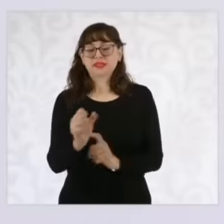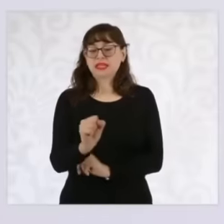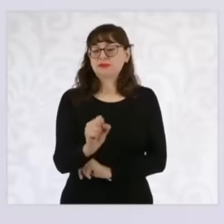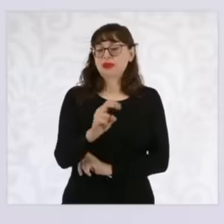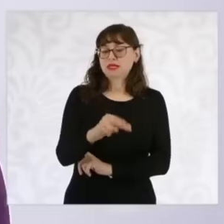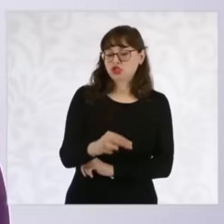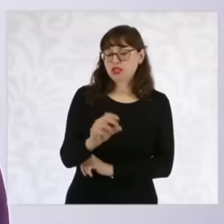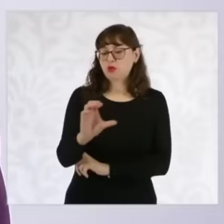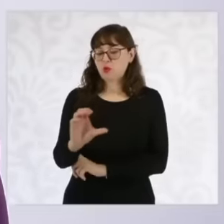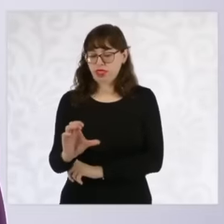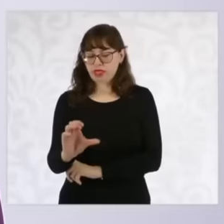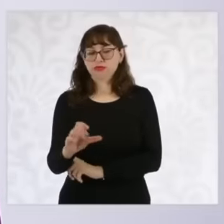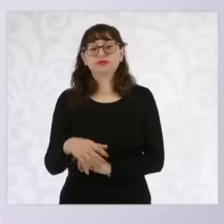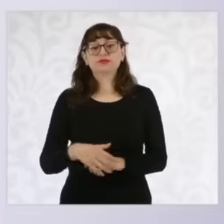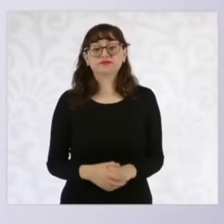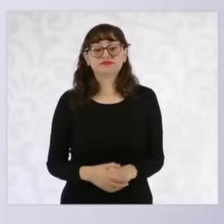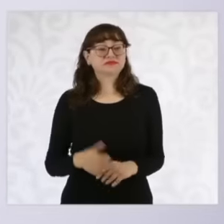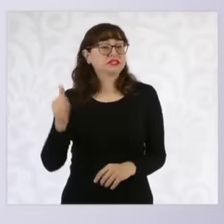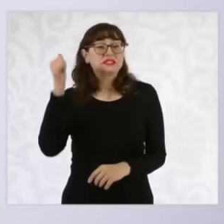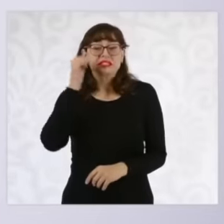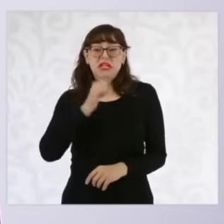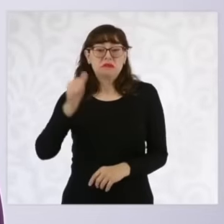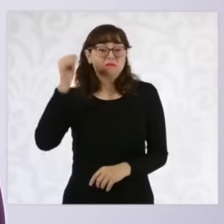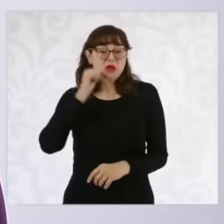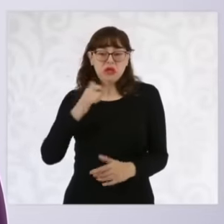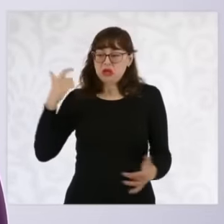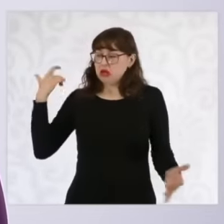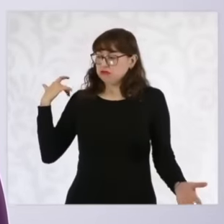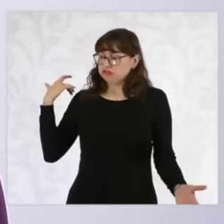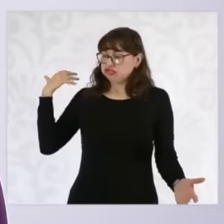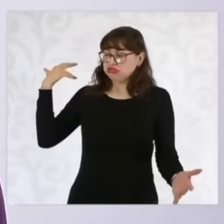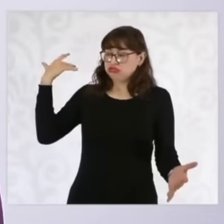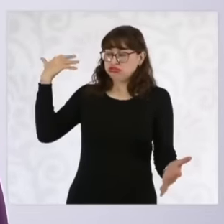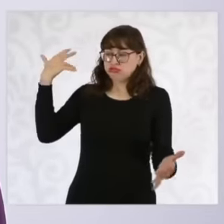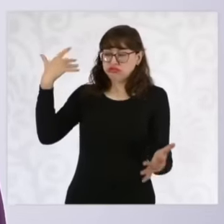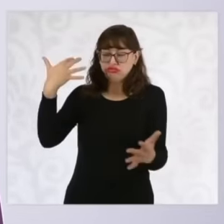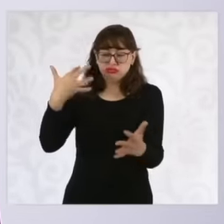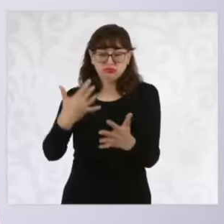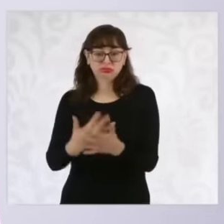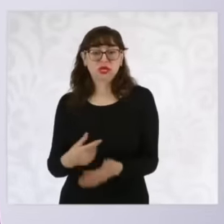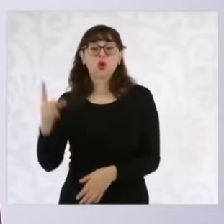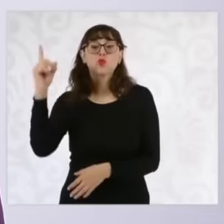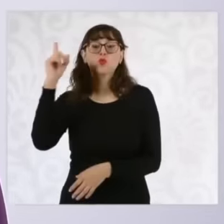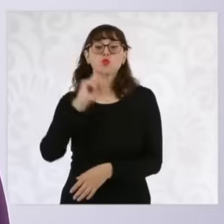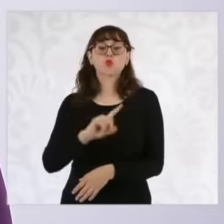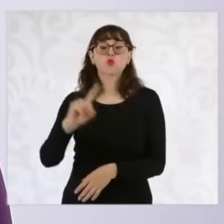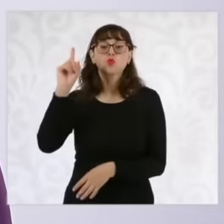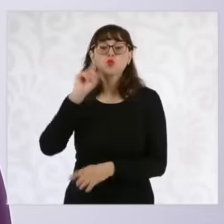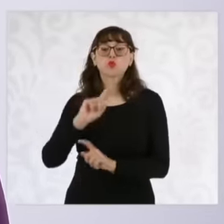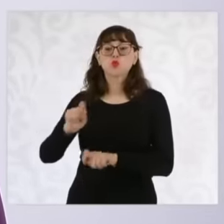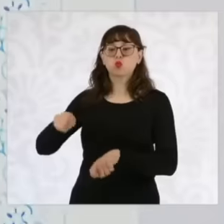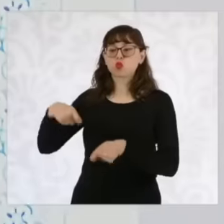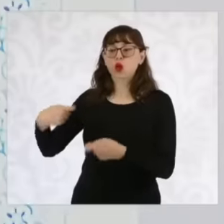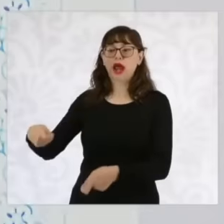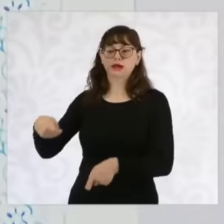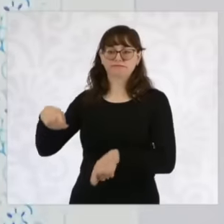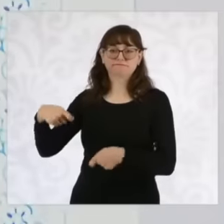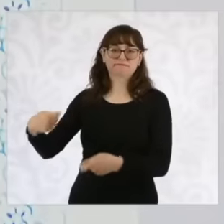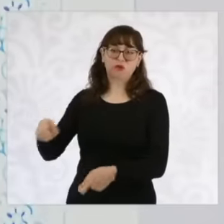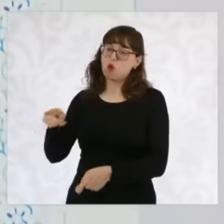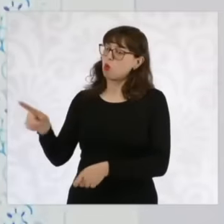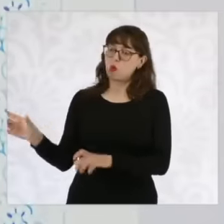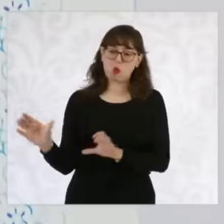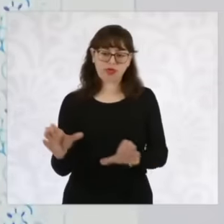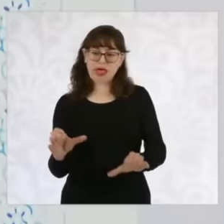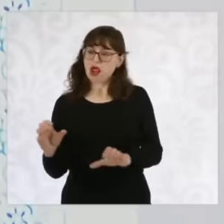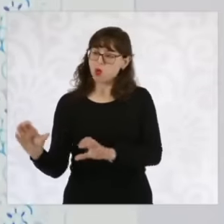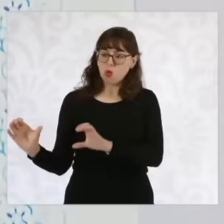care eh no It should only be like that because eh the couple there are different couples in our